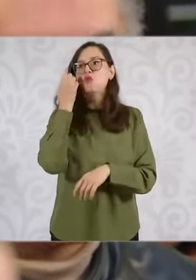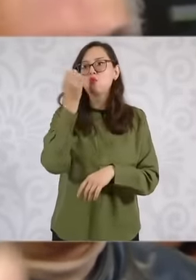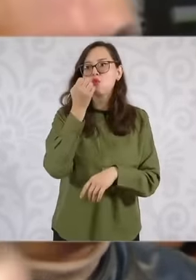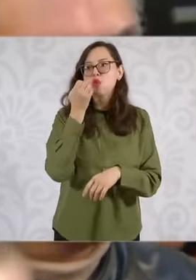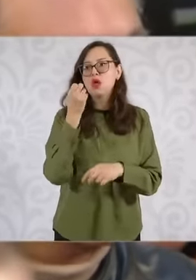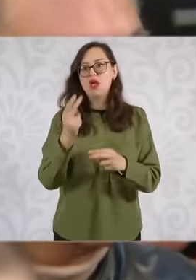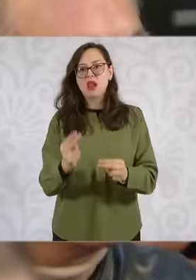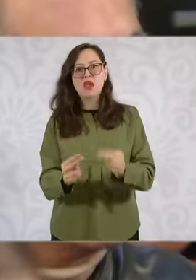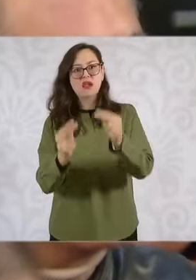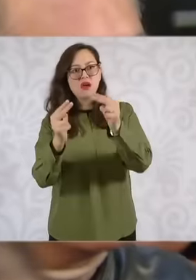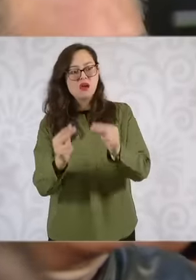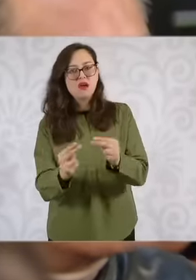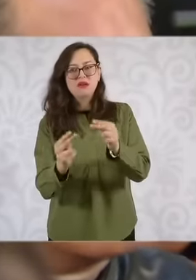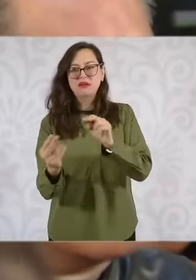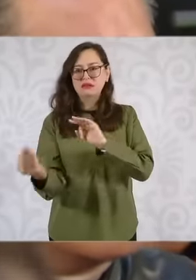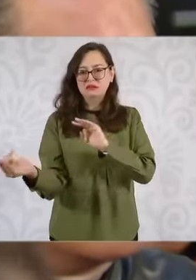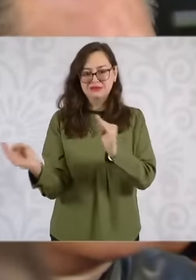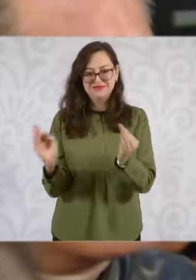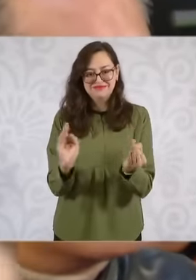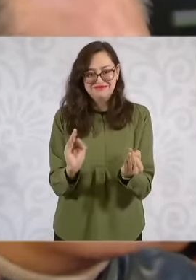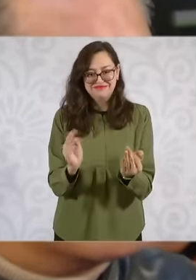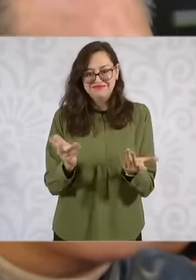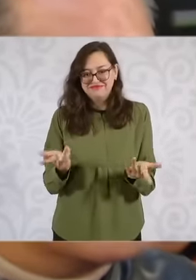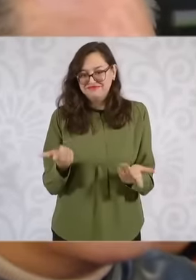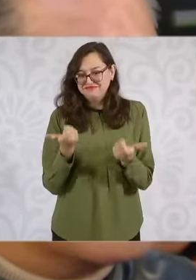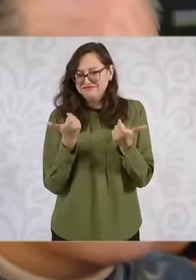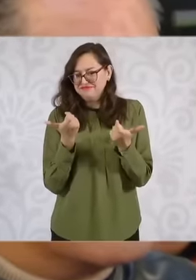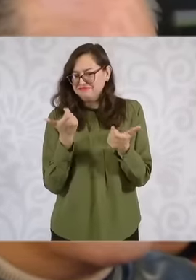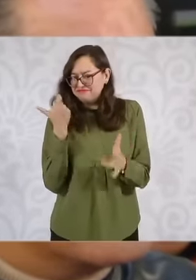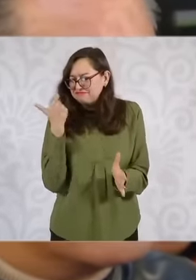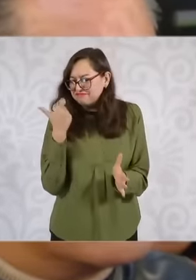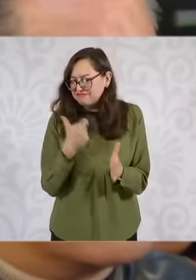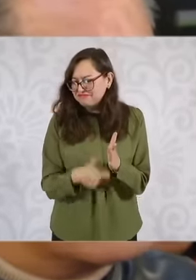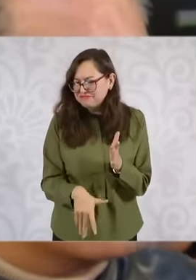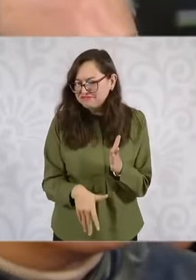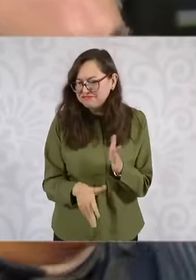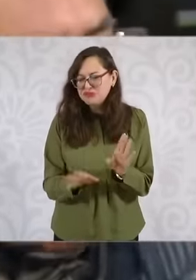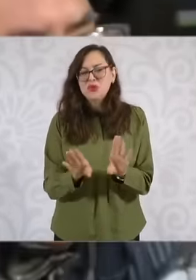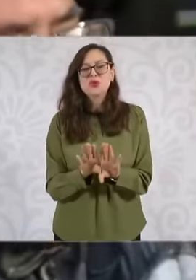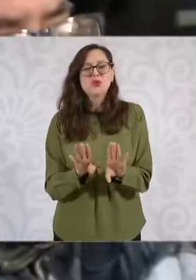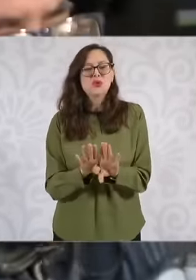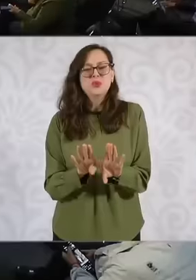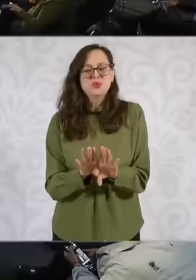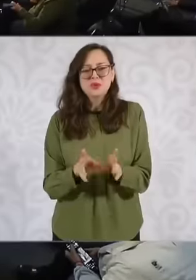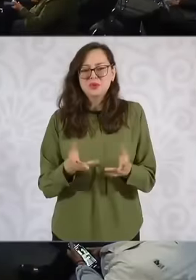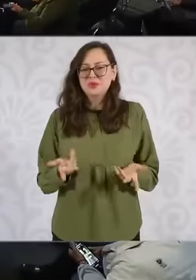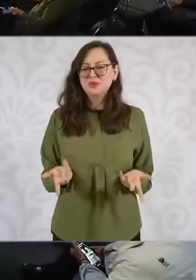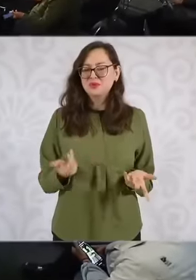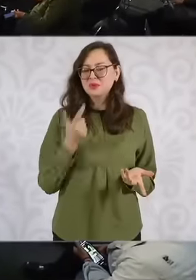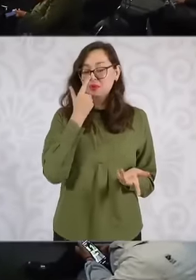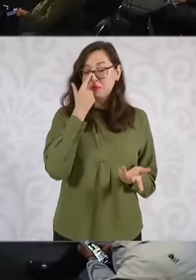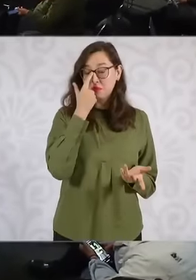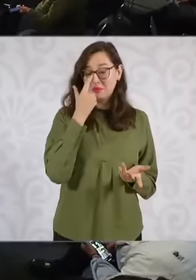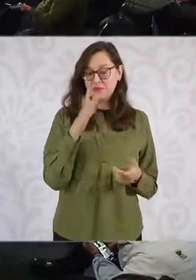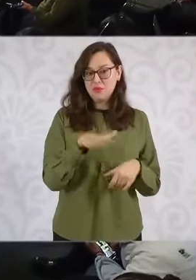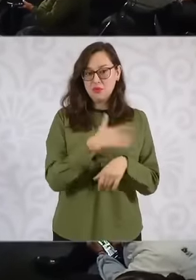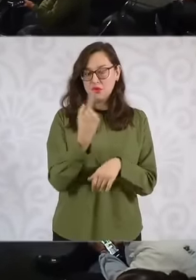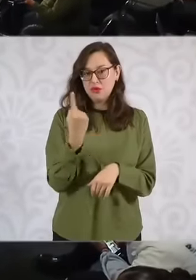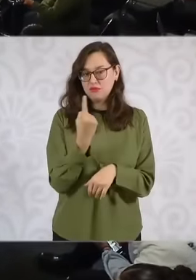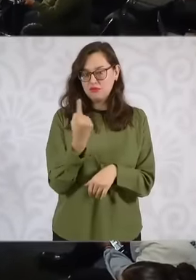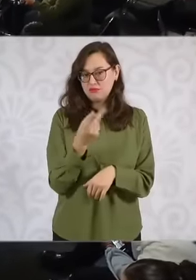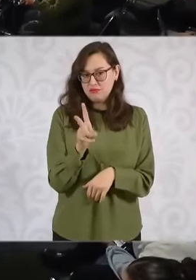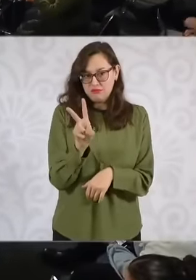, etc. How is the issue of the cost of the land going to be resolved because it is still the